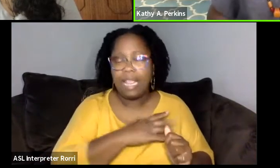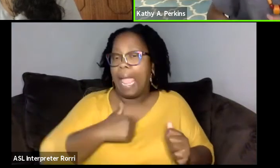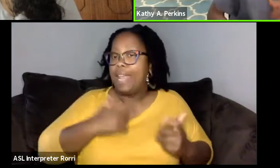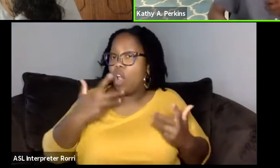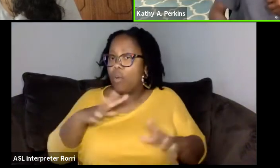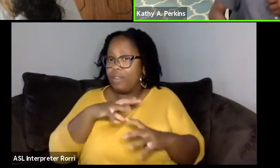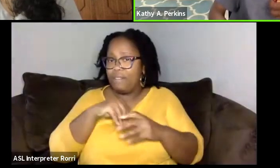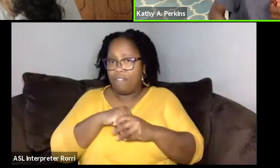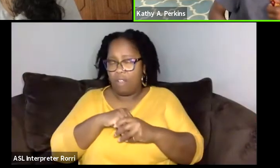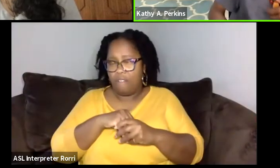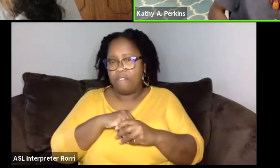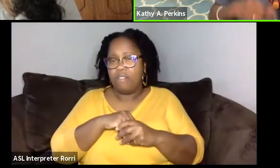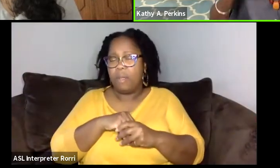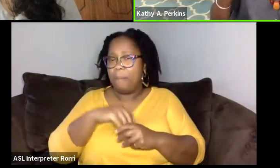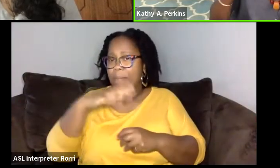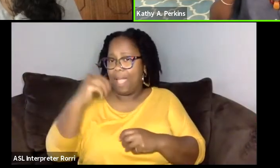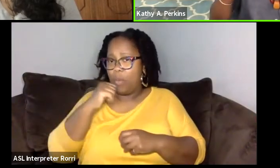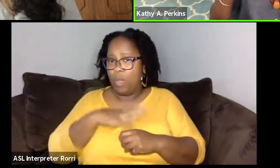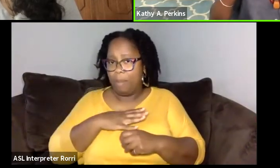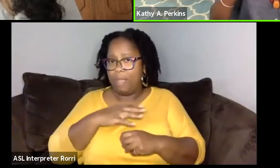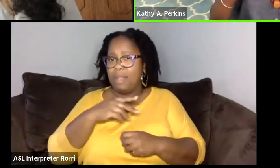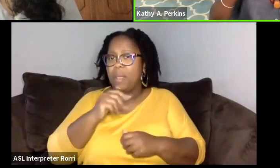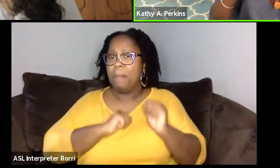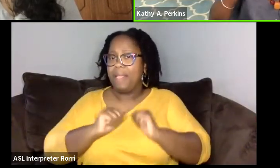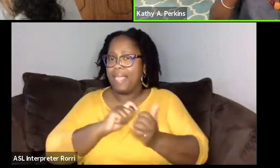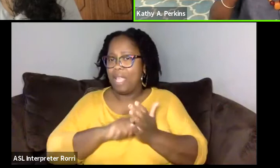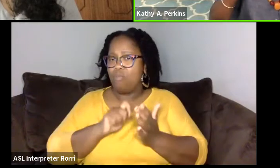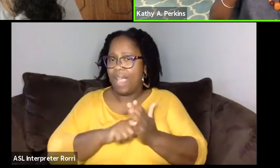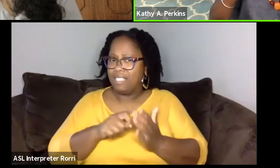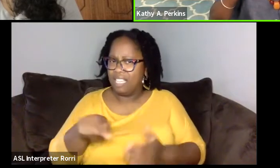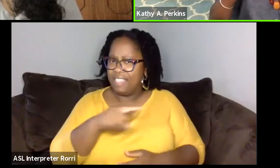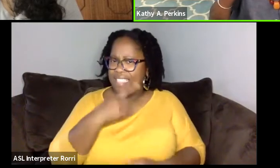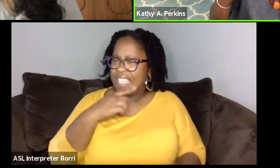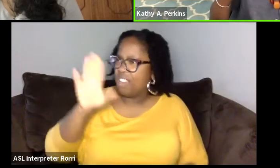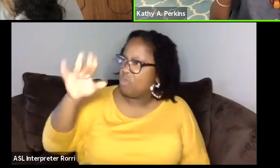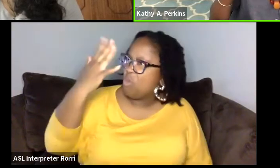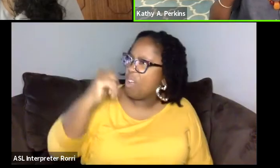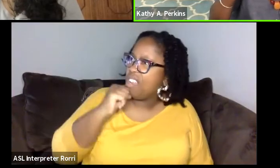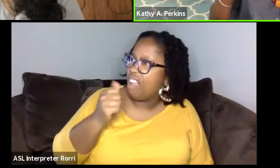And he said, why don't you do something like that for us? And I just said, "Oh, okay."